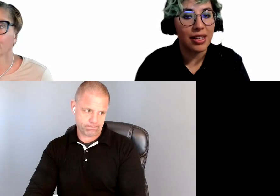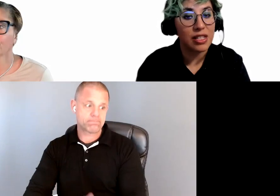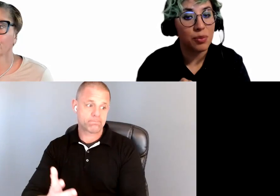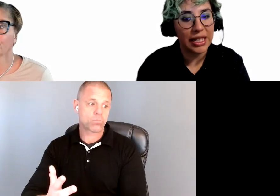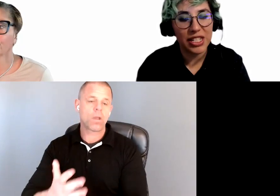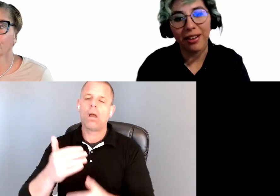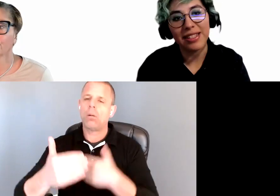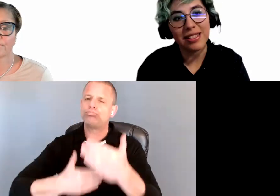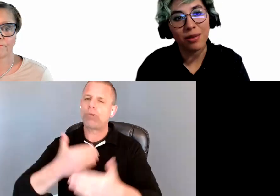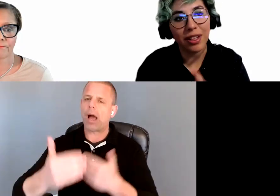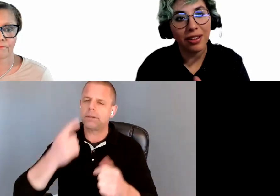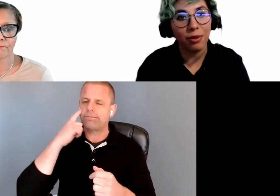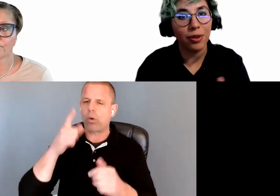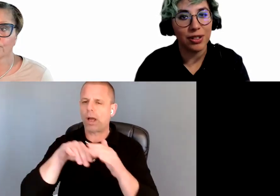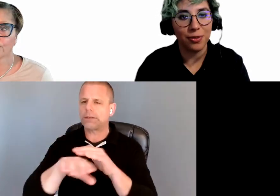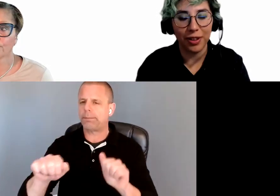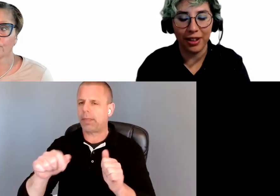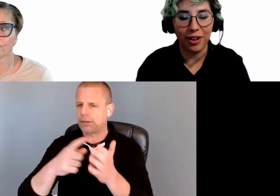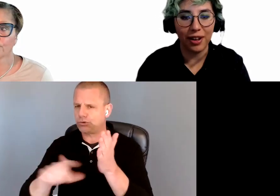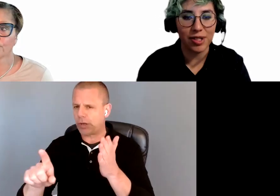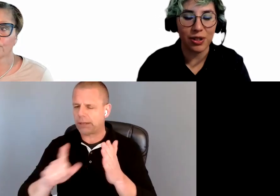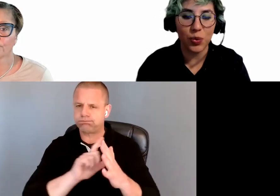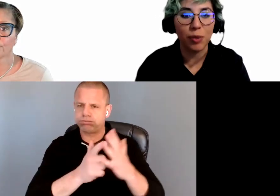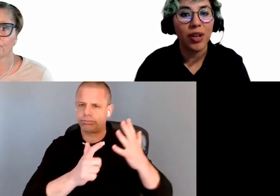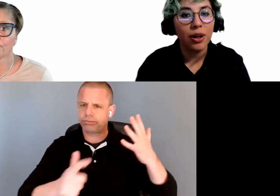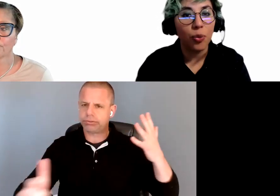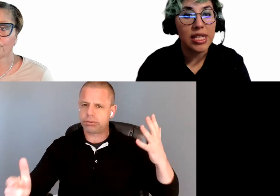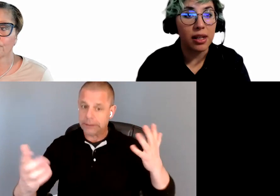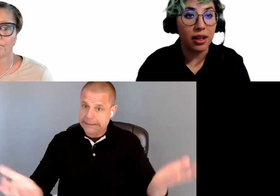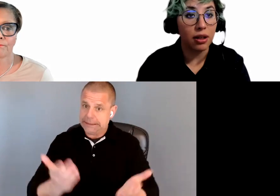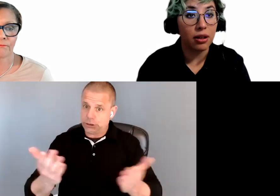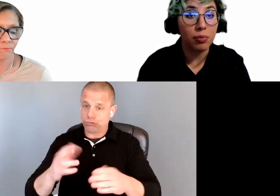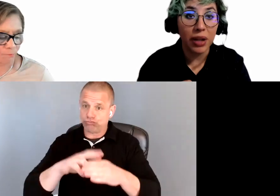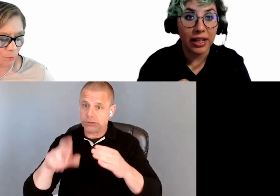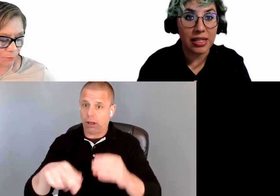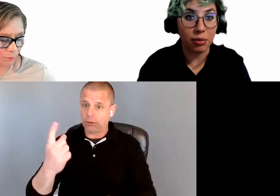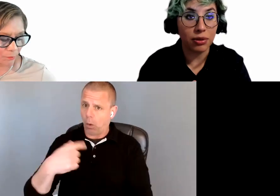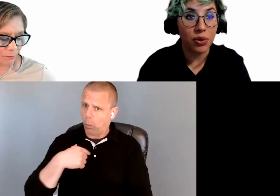This is something that we do here at Results One. We select compliance level,